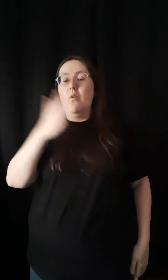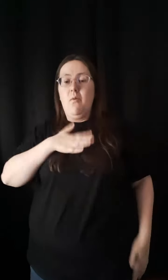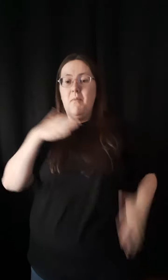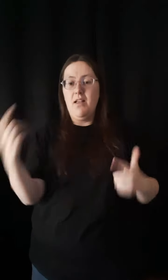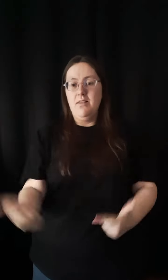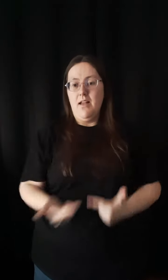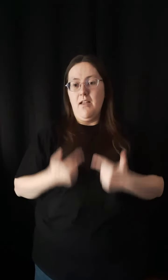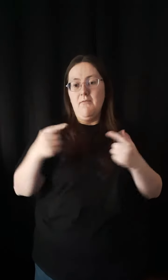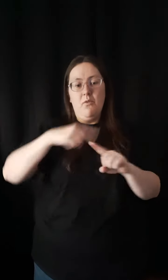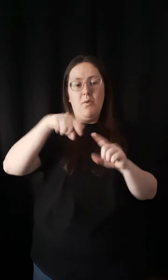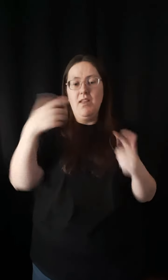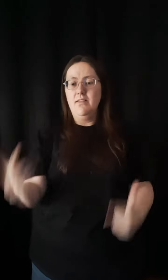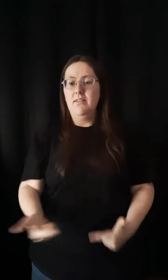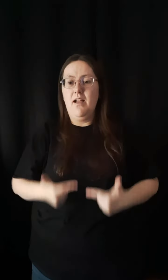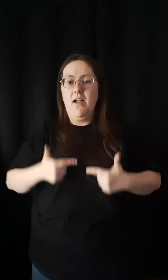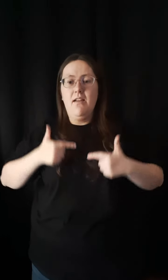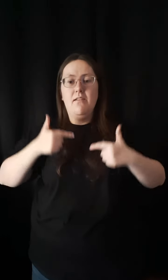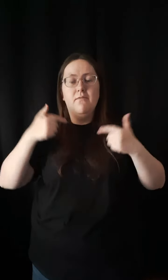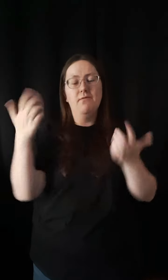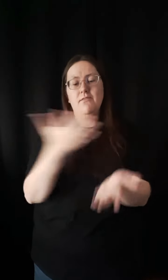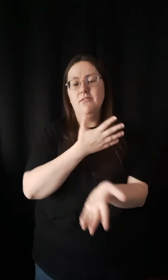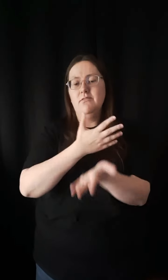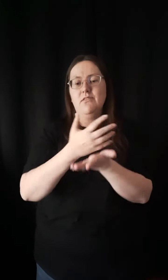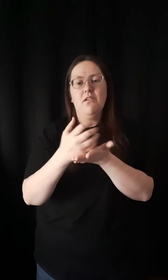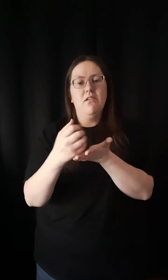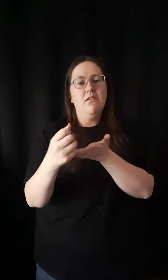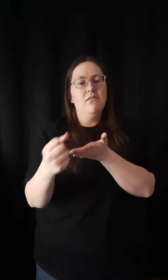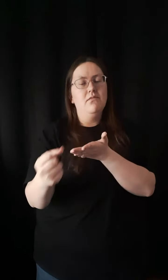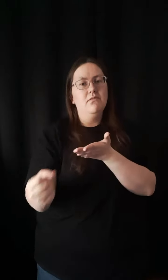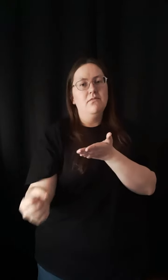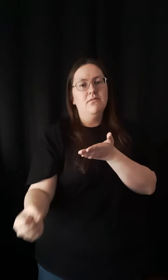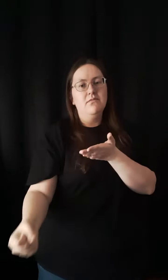You're my life when life is gone